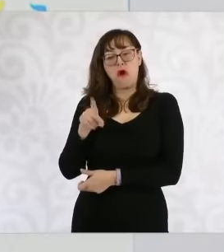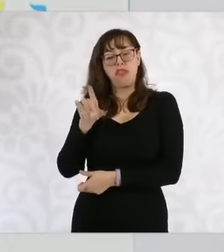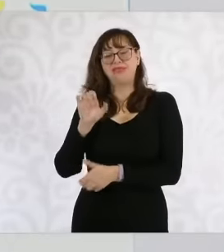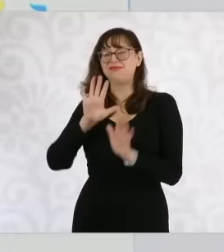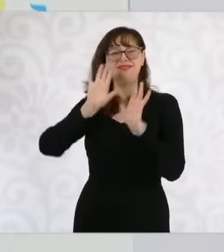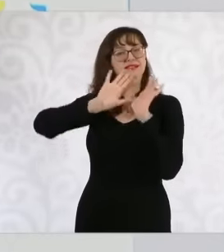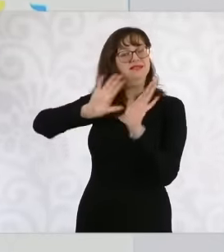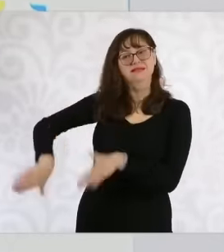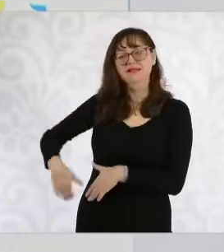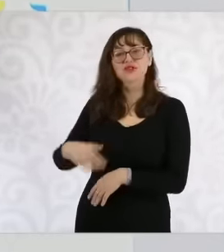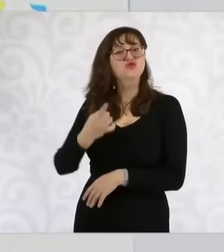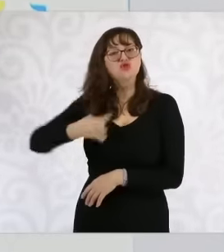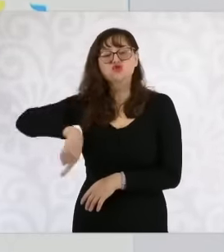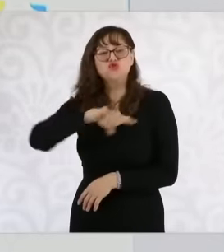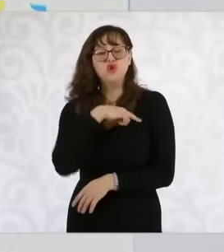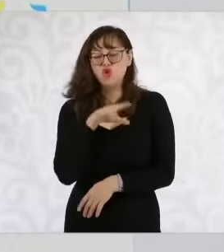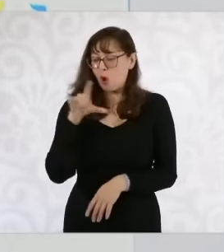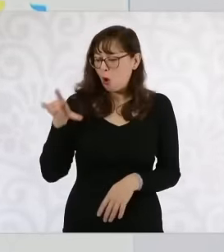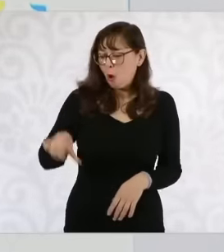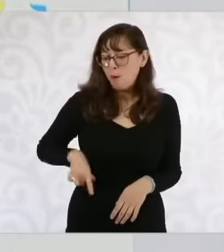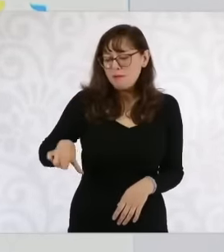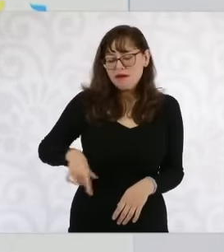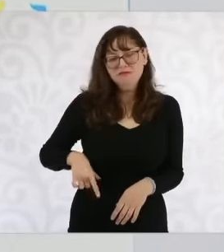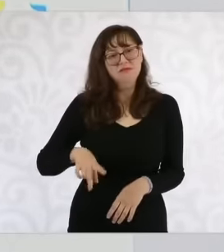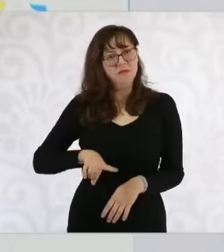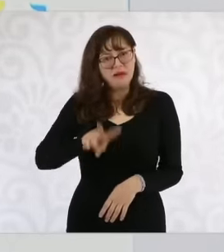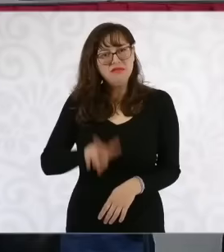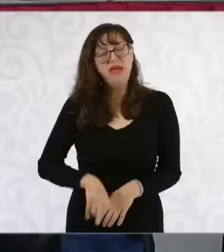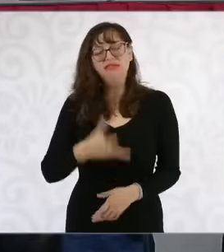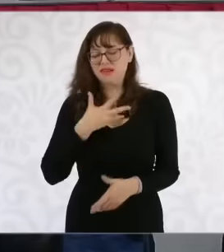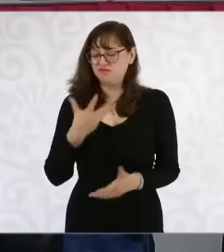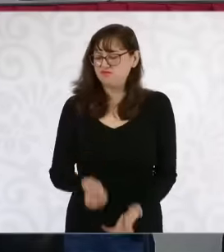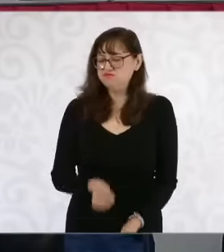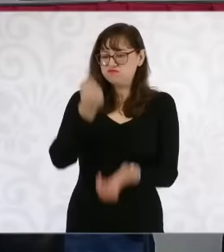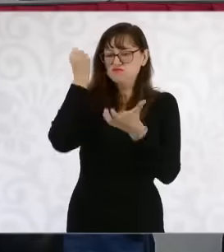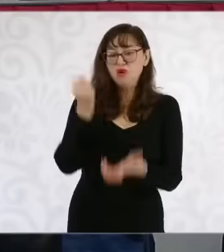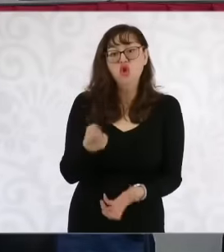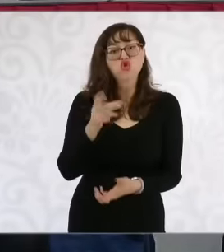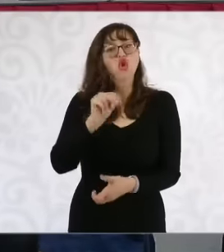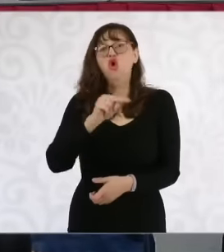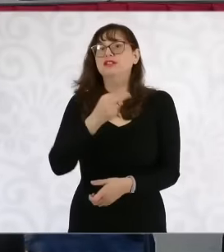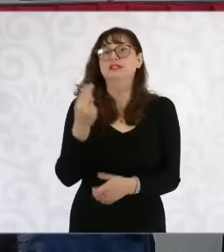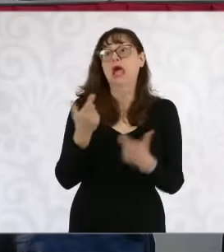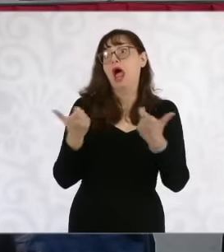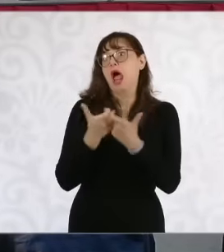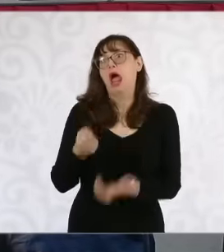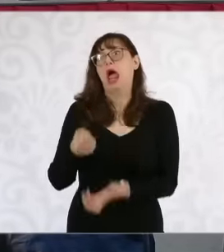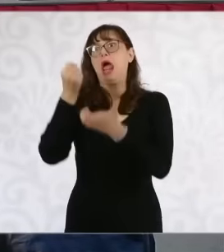clearly established in the expenditure budget of the federation. To support in these cases, it